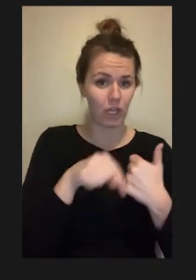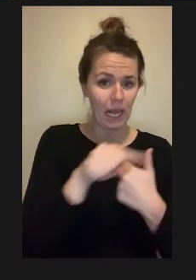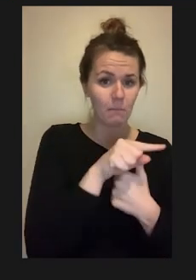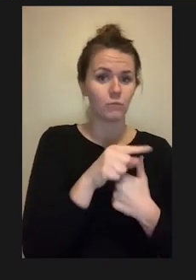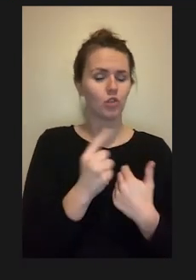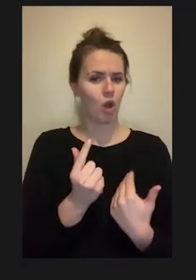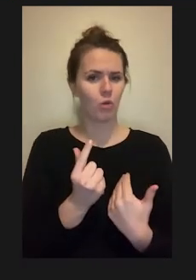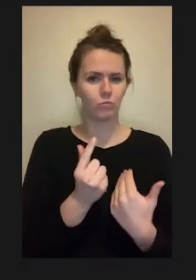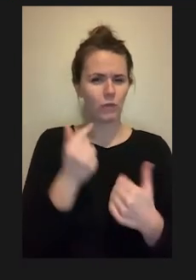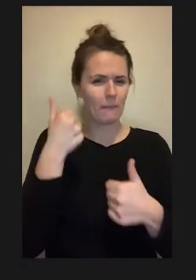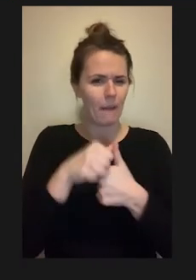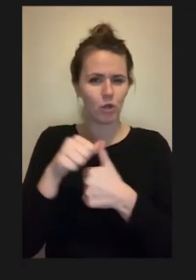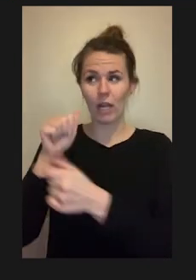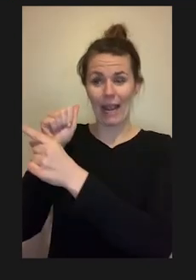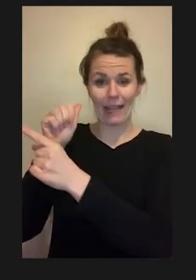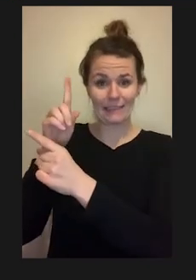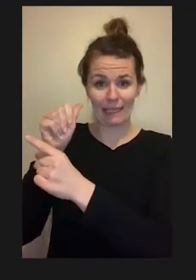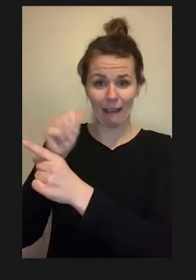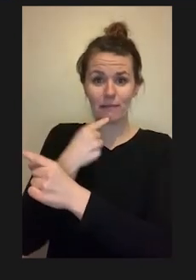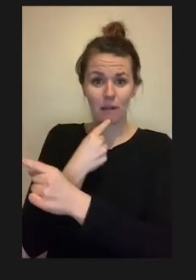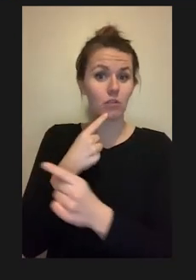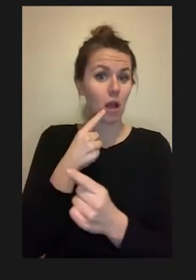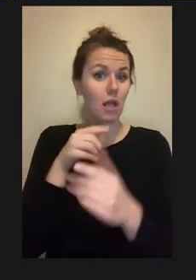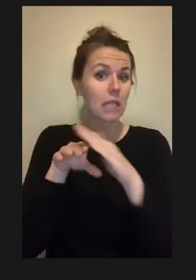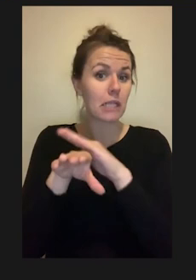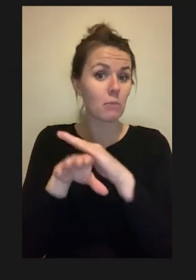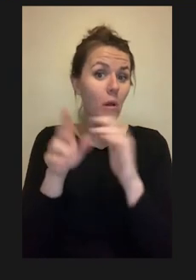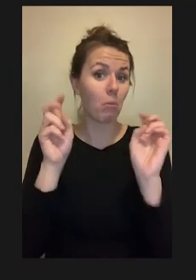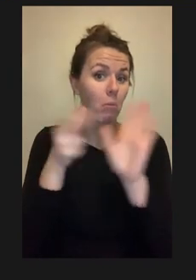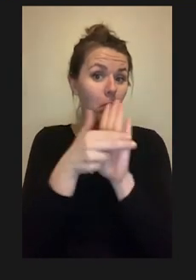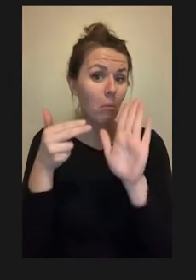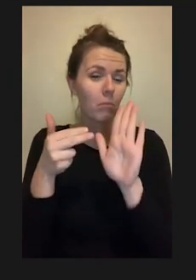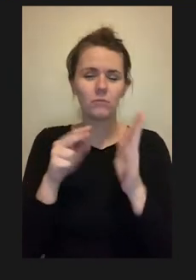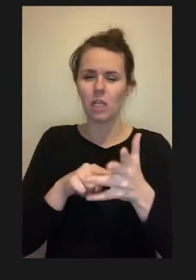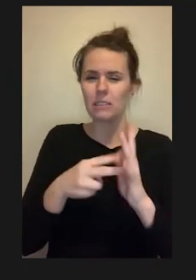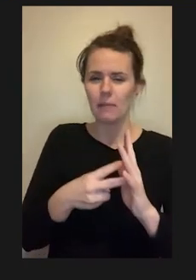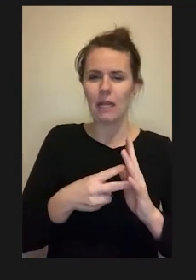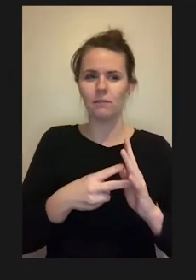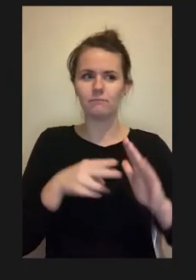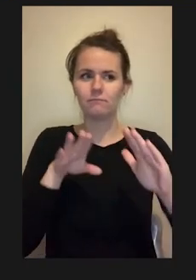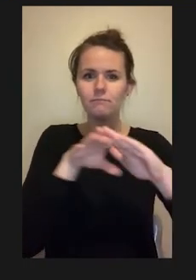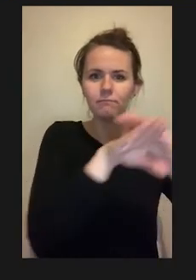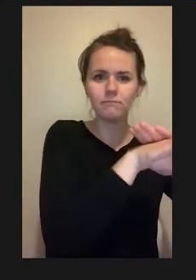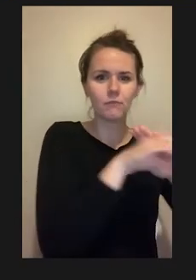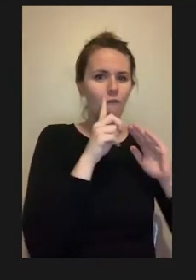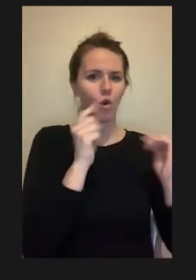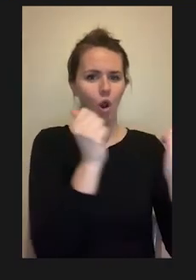So that is something to consider: even though something is accessible, it's not going to be accessible to every single